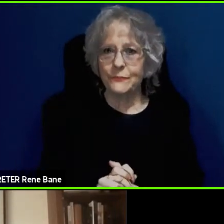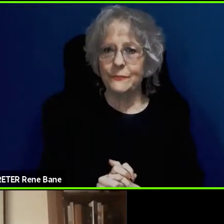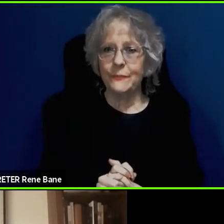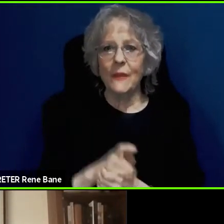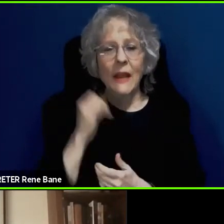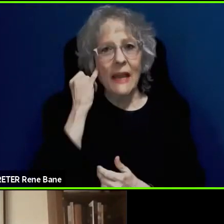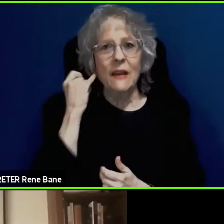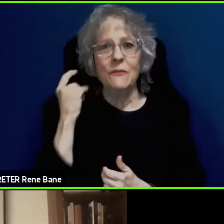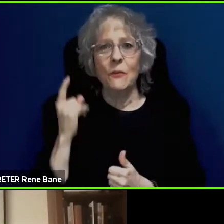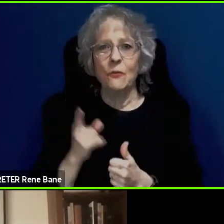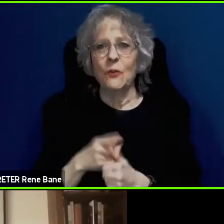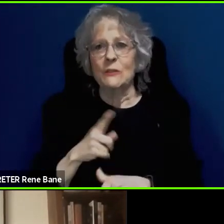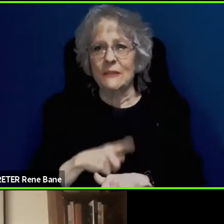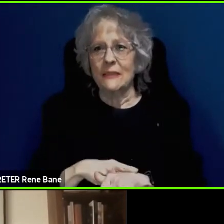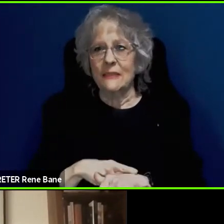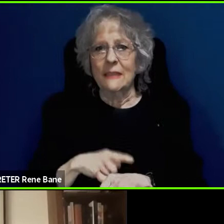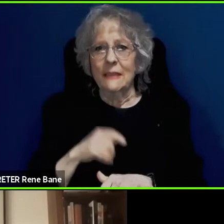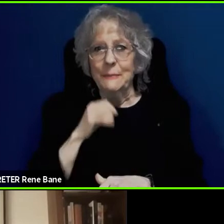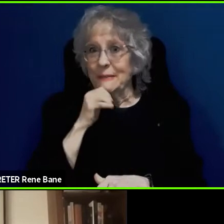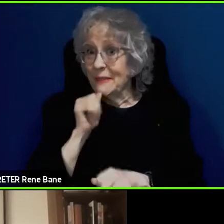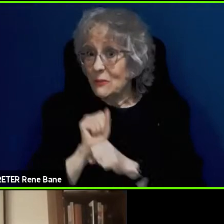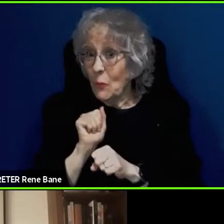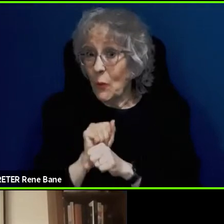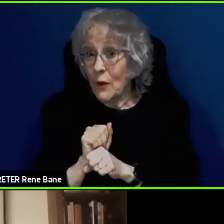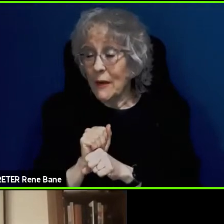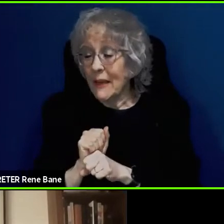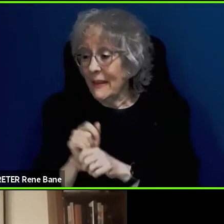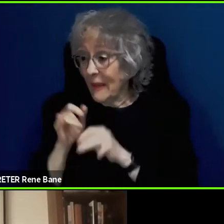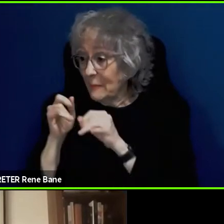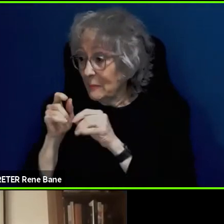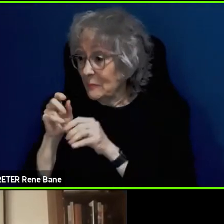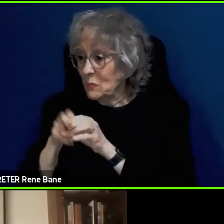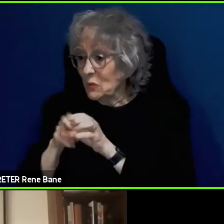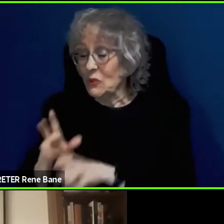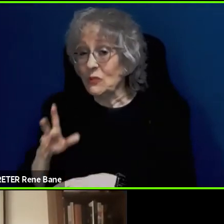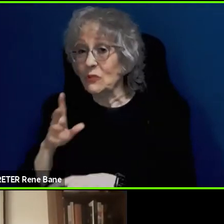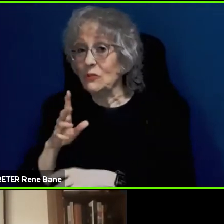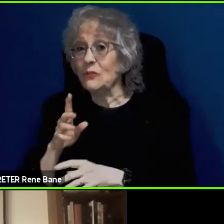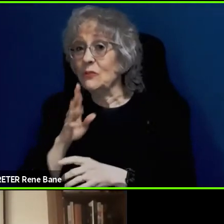talking back to you and that's where most of these systems are going to fall down.